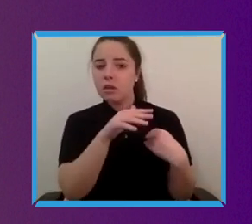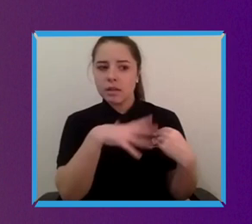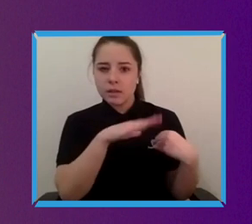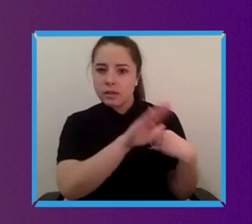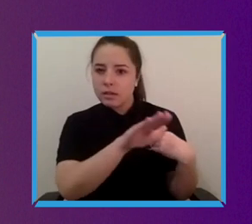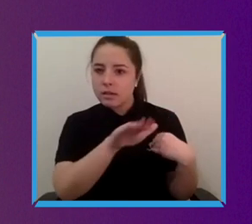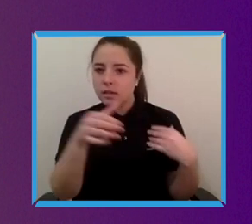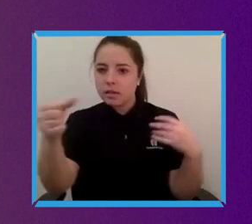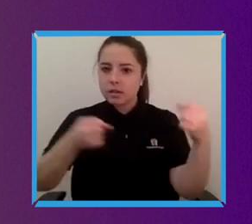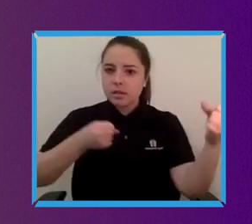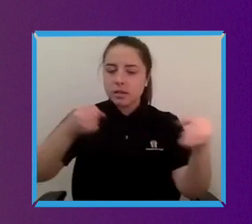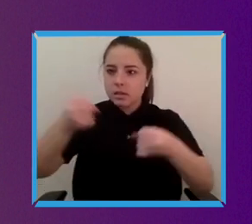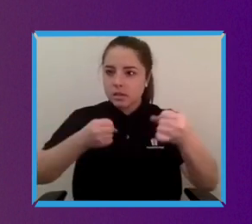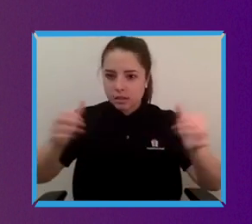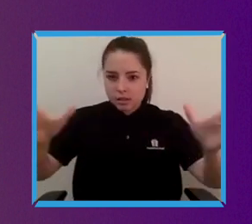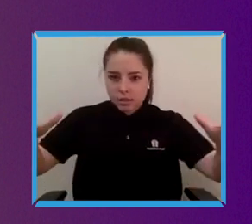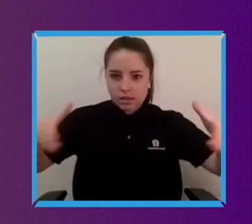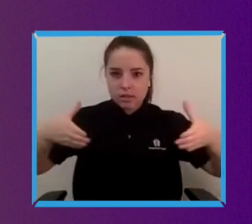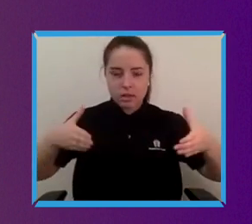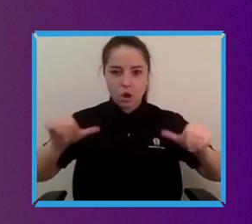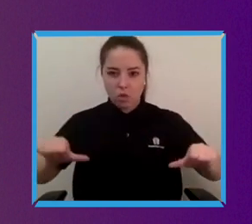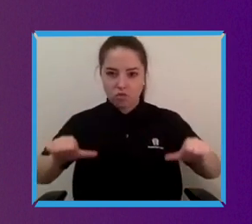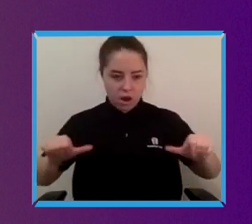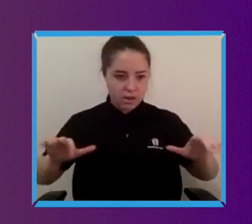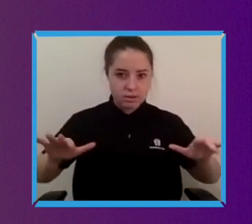I think secondly it's also just a platform for some necessary advocacy